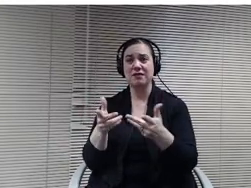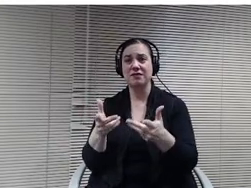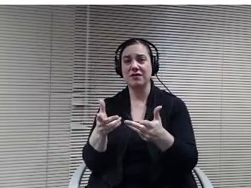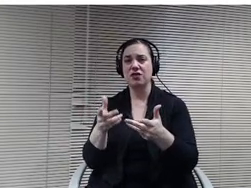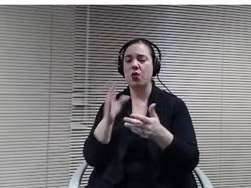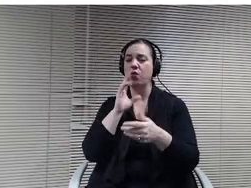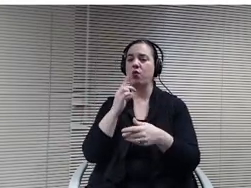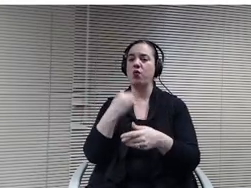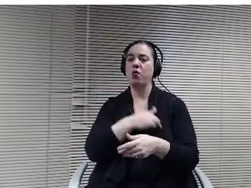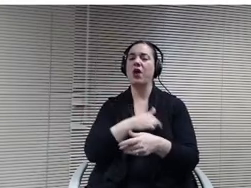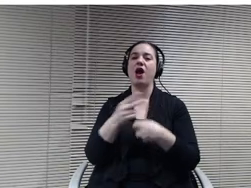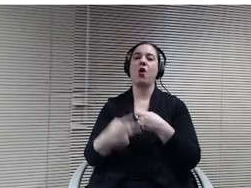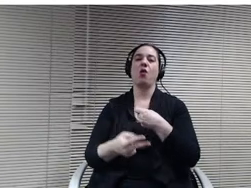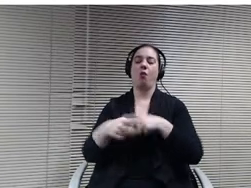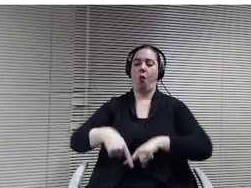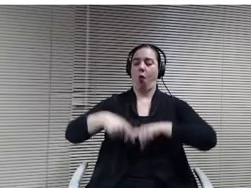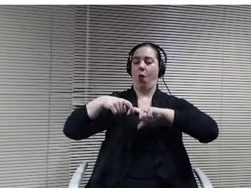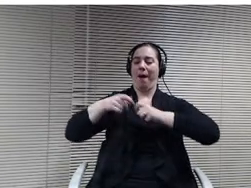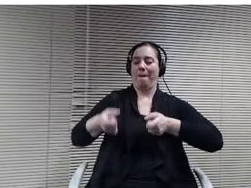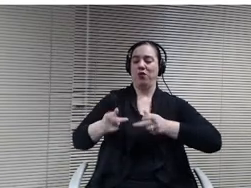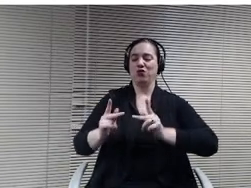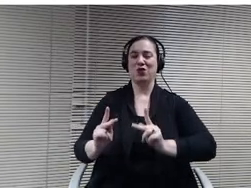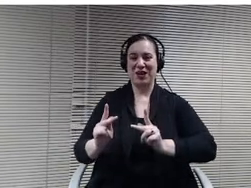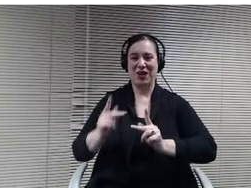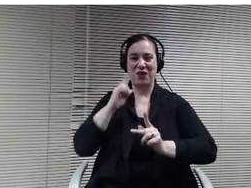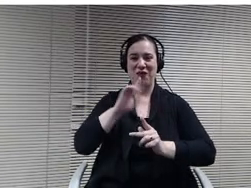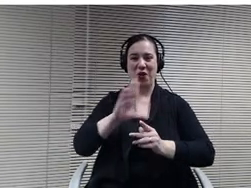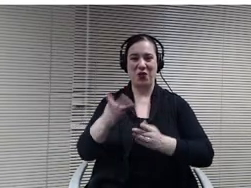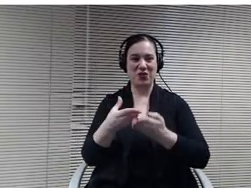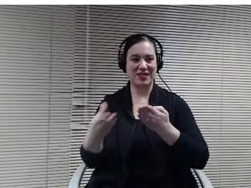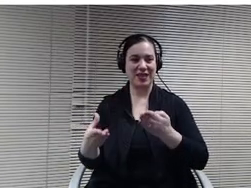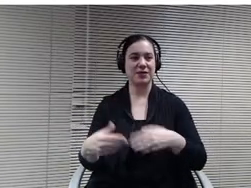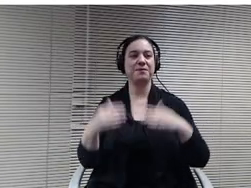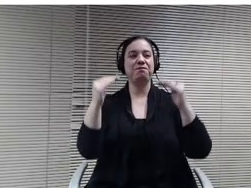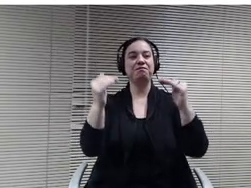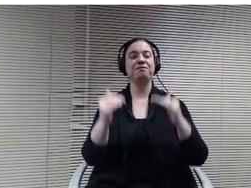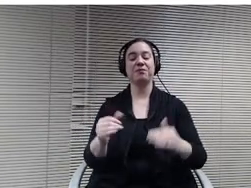some of those things things like SST which are student support team. You know that's of course